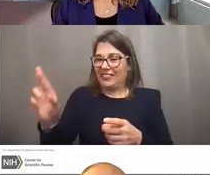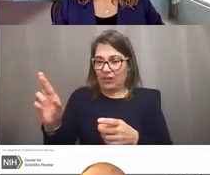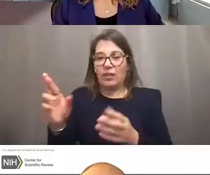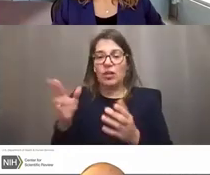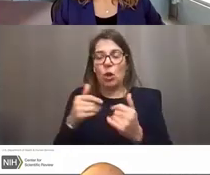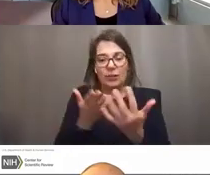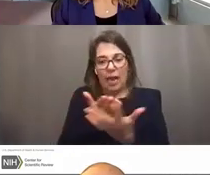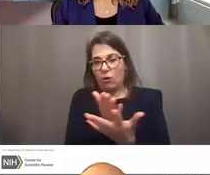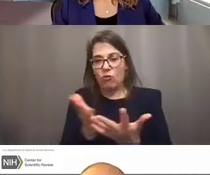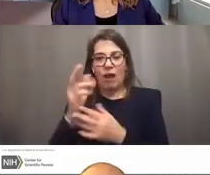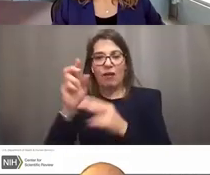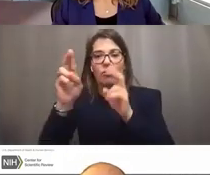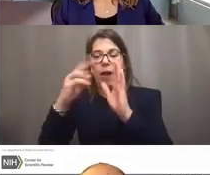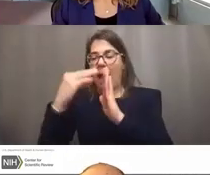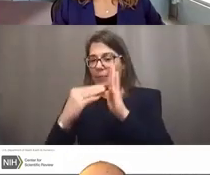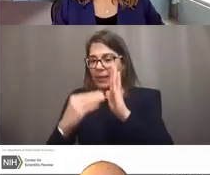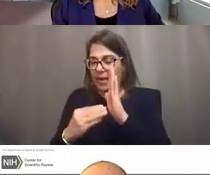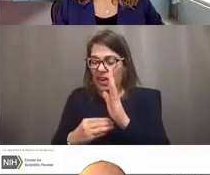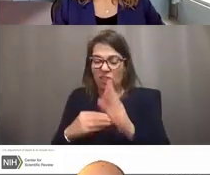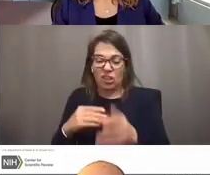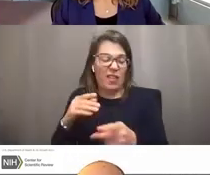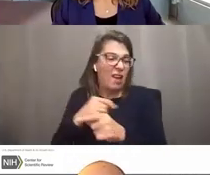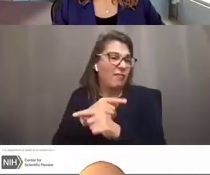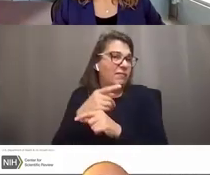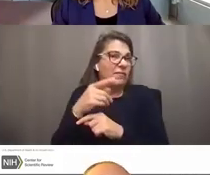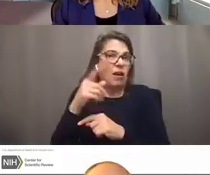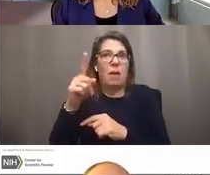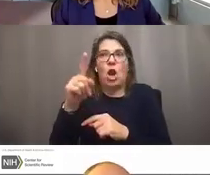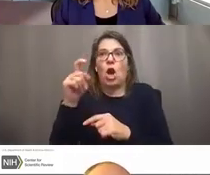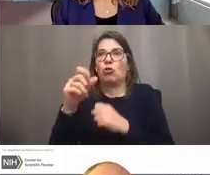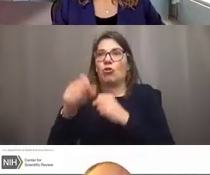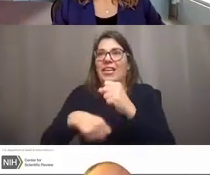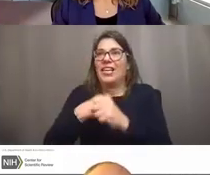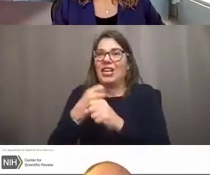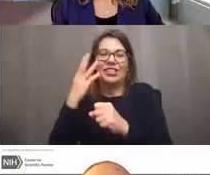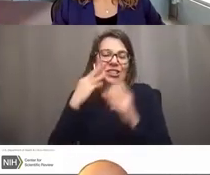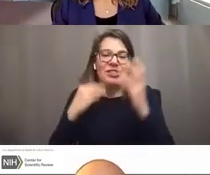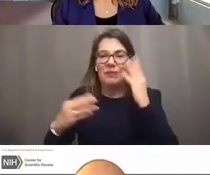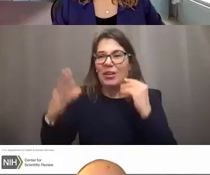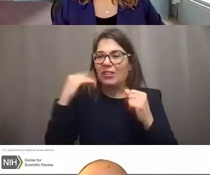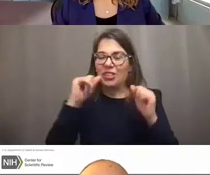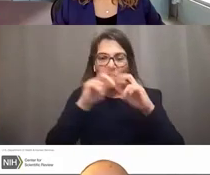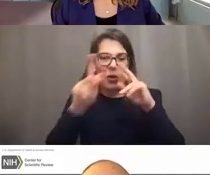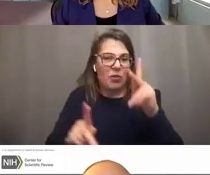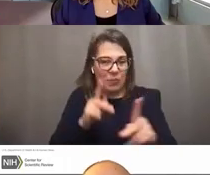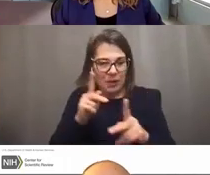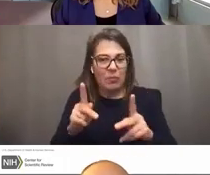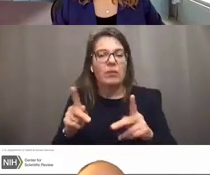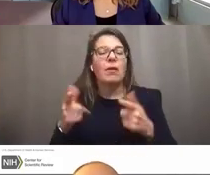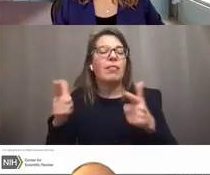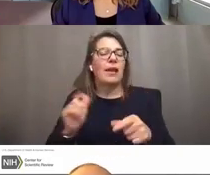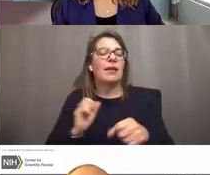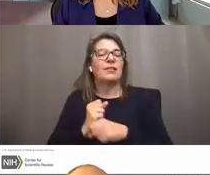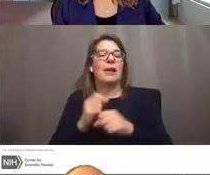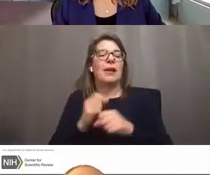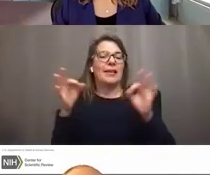Staff have nearly a century of experience doing referral, so you can just let us make the decision. We're pretty good at this.